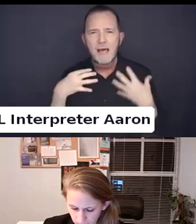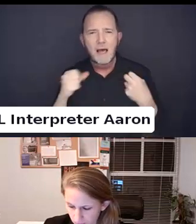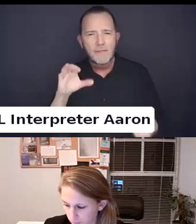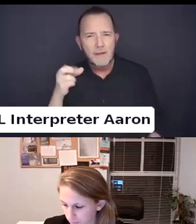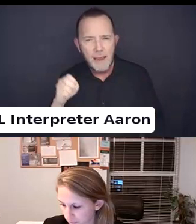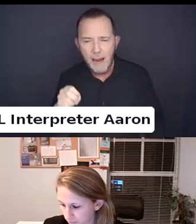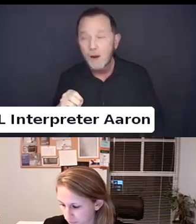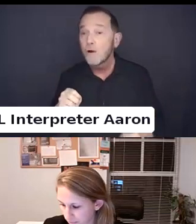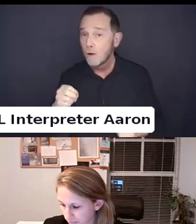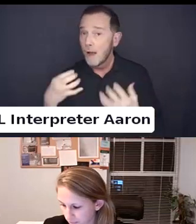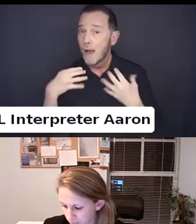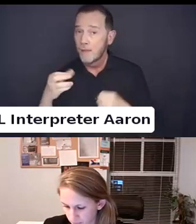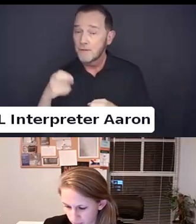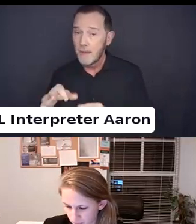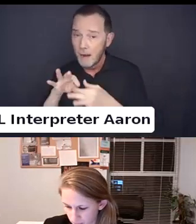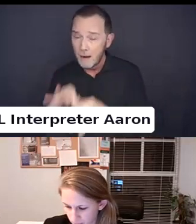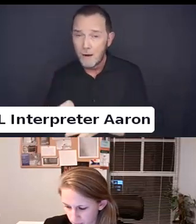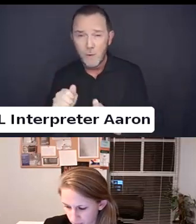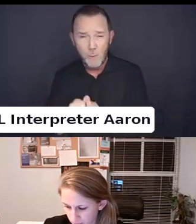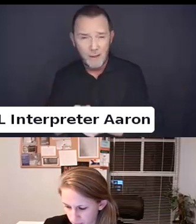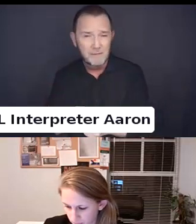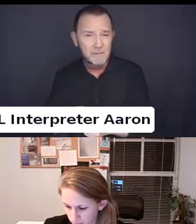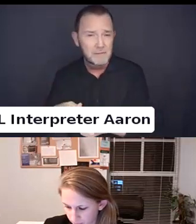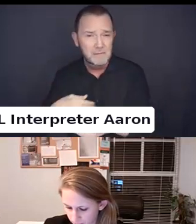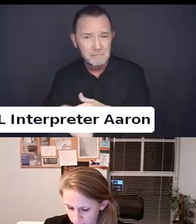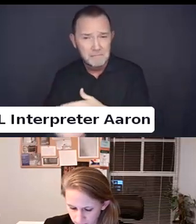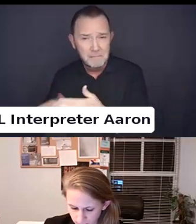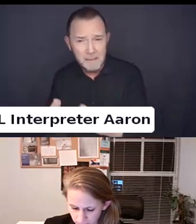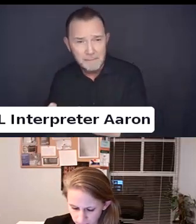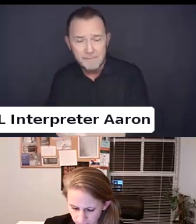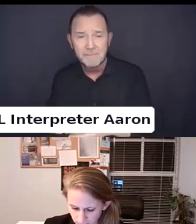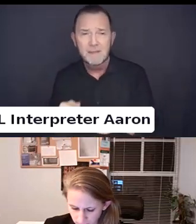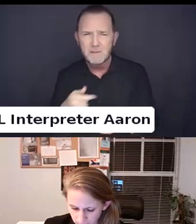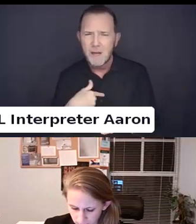But I do have the benefit of working this.